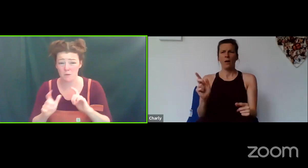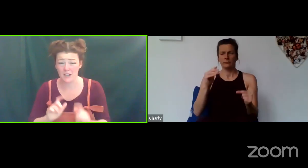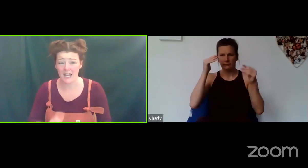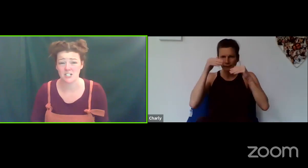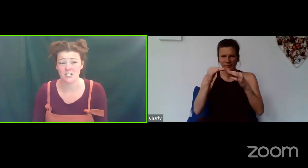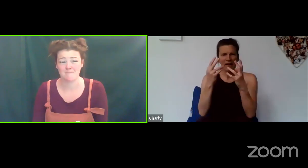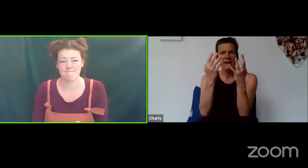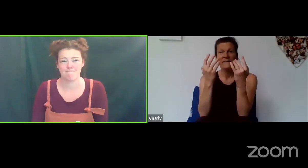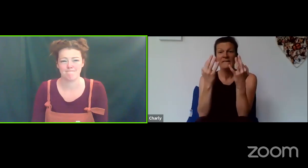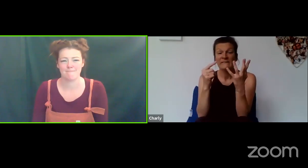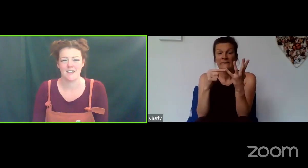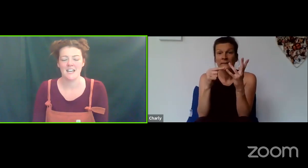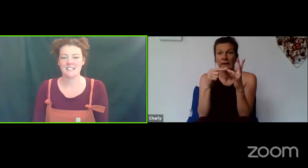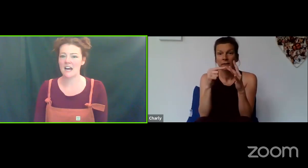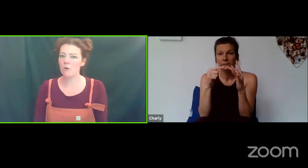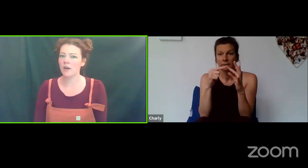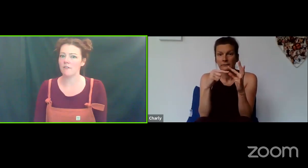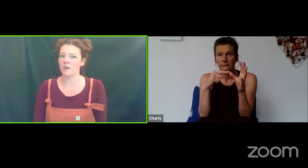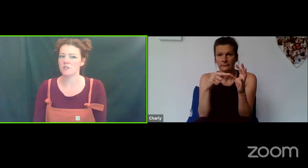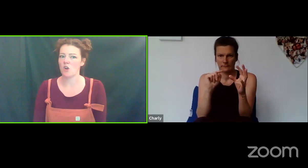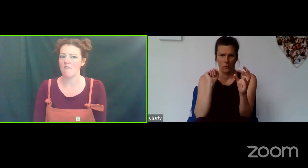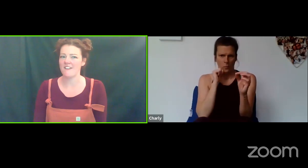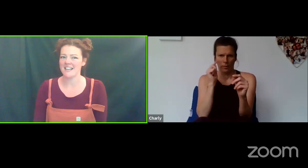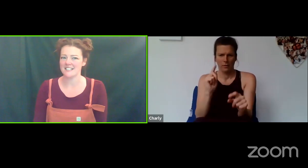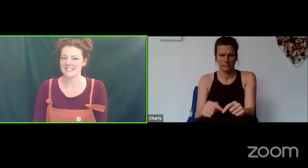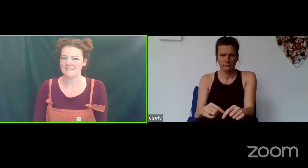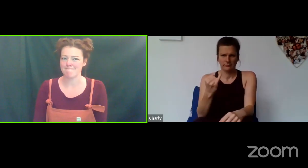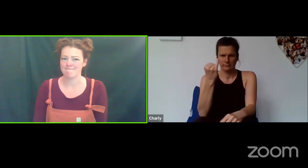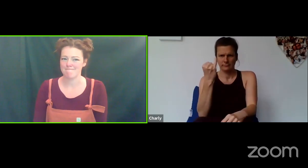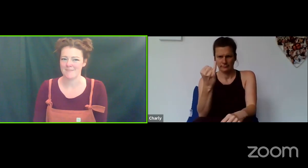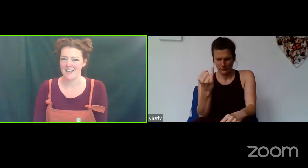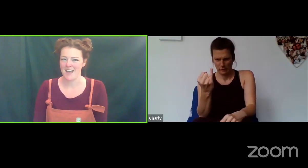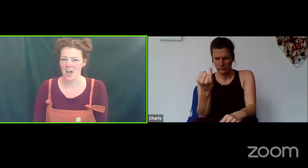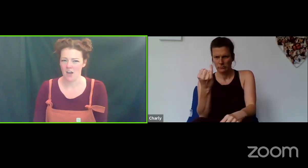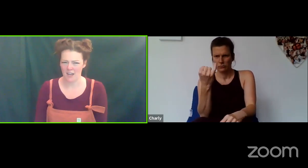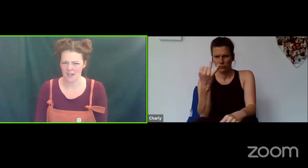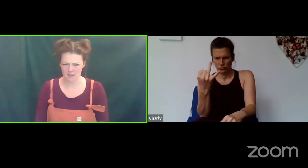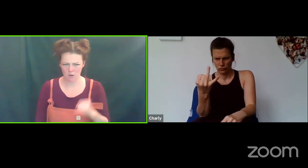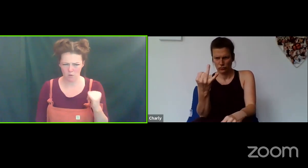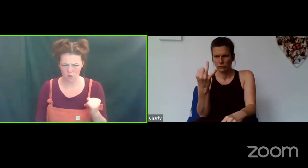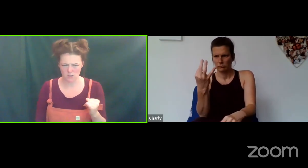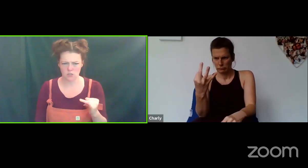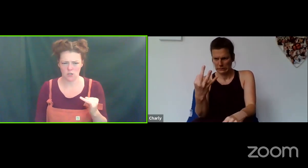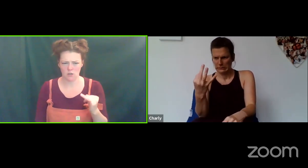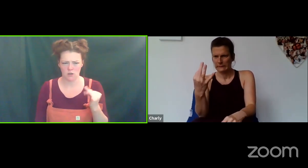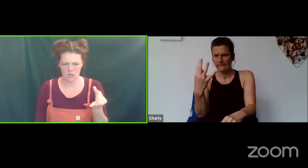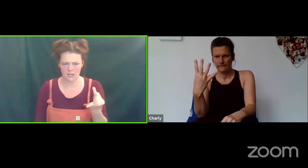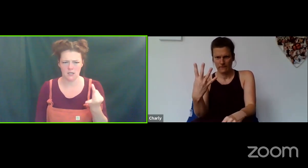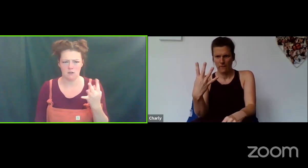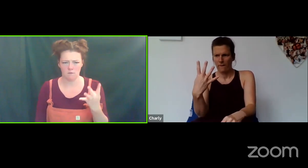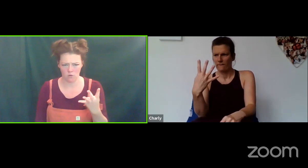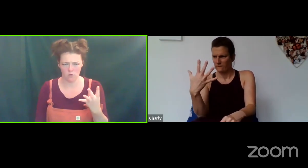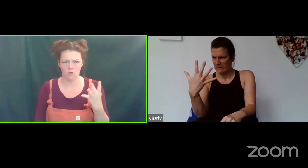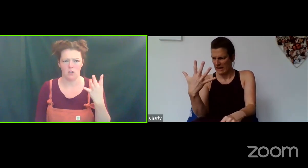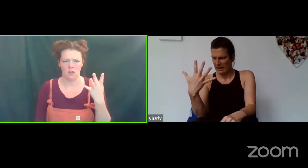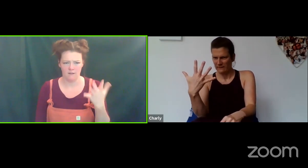communication. Now we're going to focus on our fingers. Ok so, here we go... one, two...